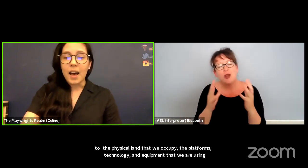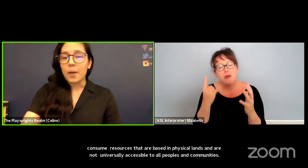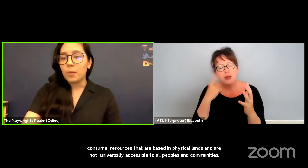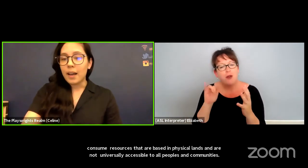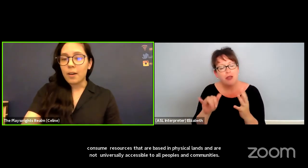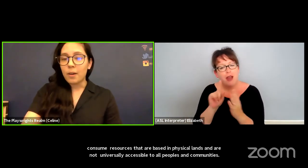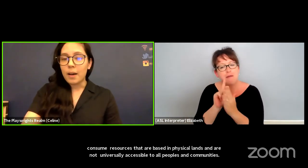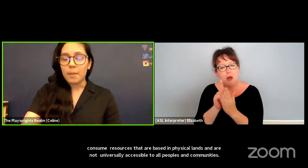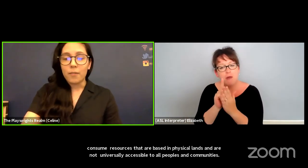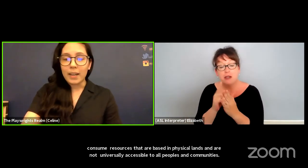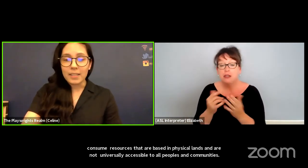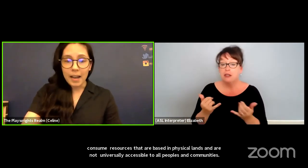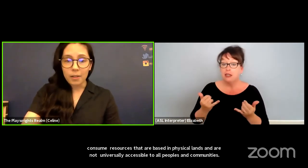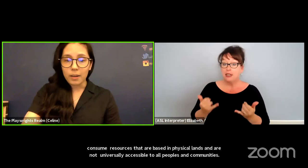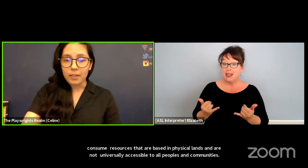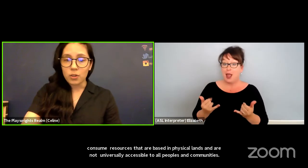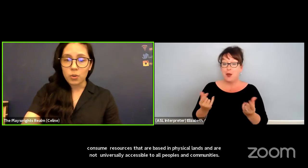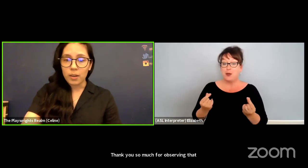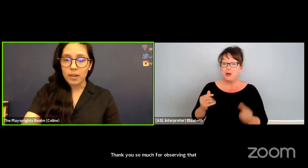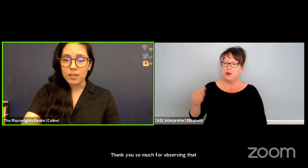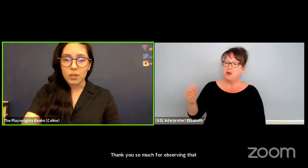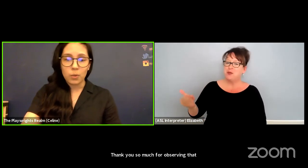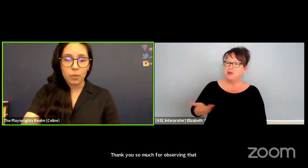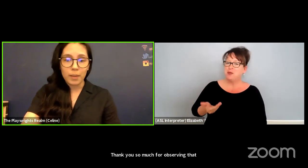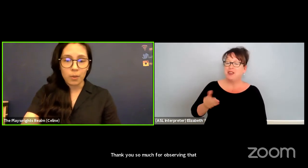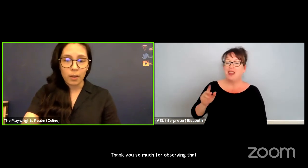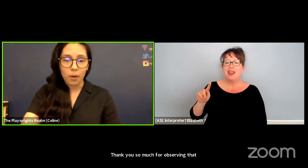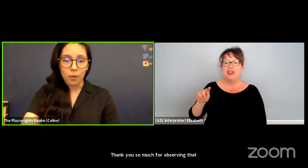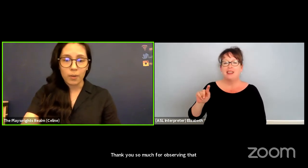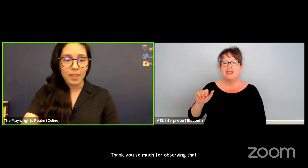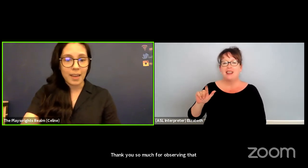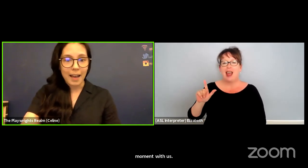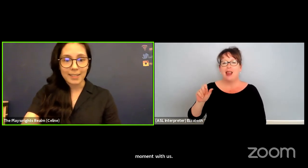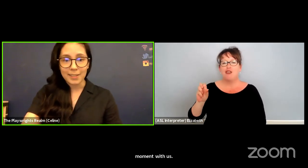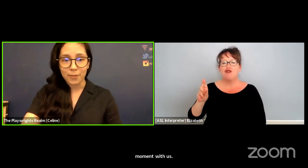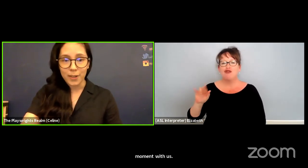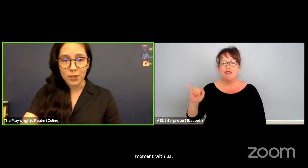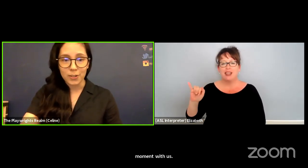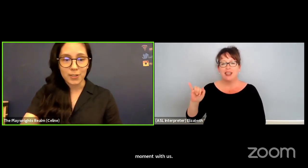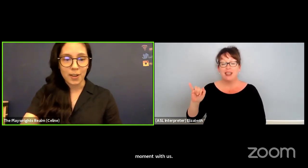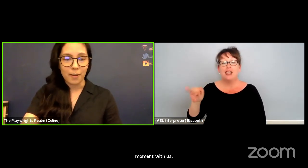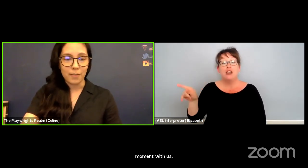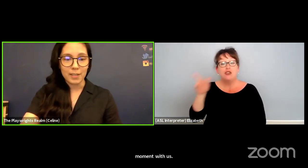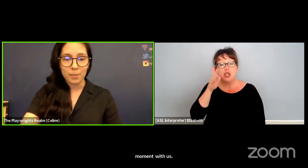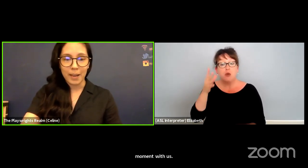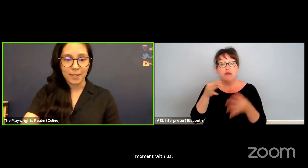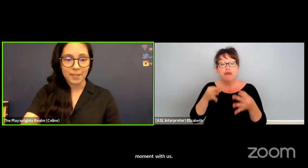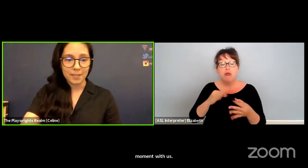I will now invite Talleri to join us who will be going over the access features of this panel.